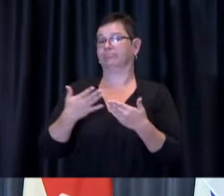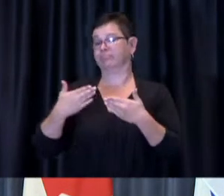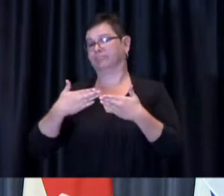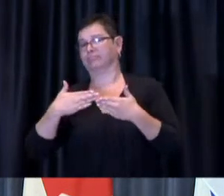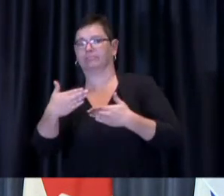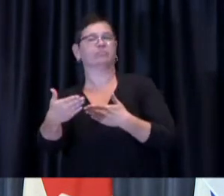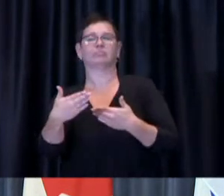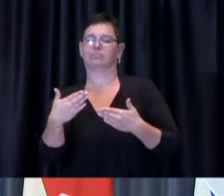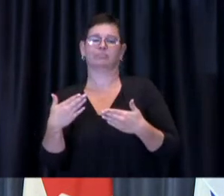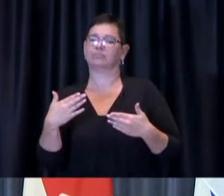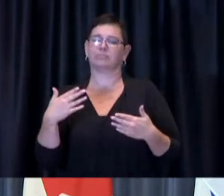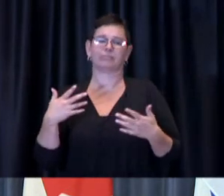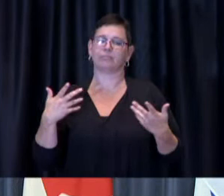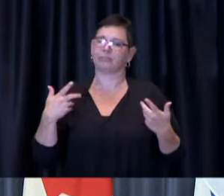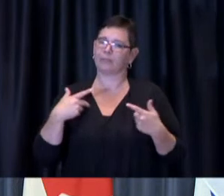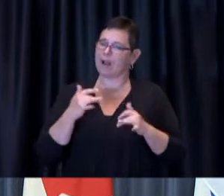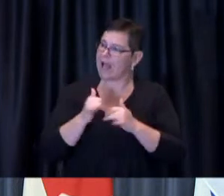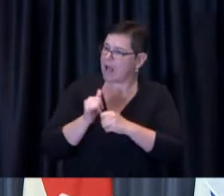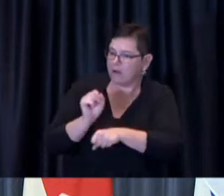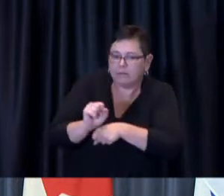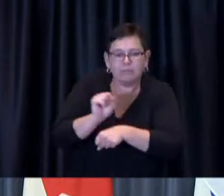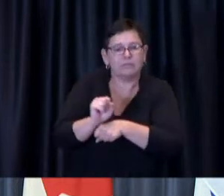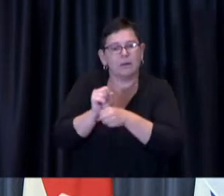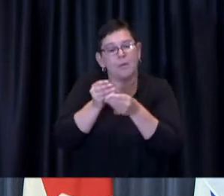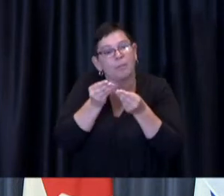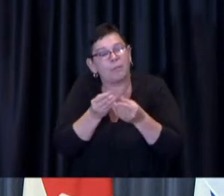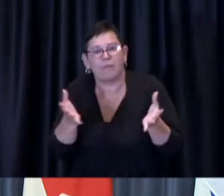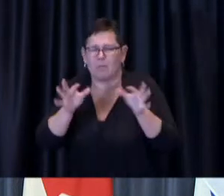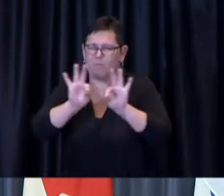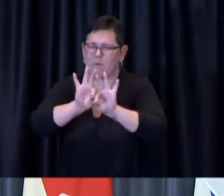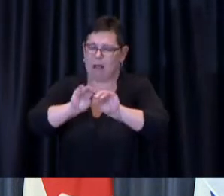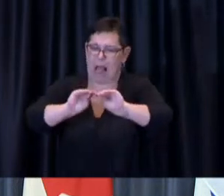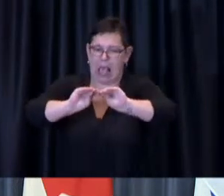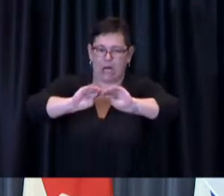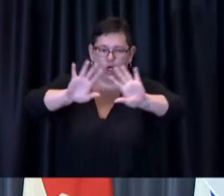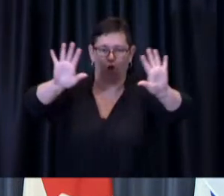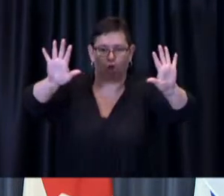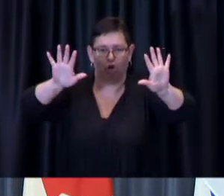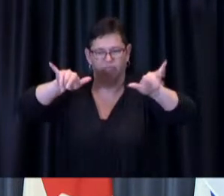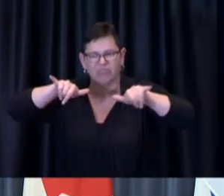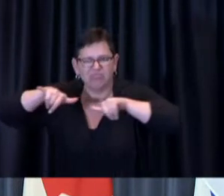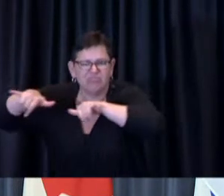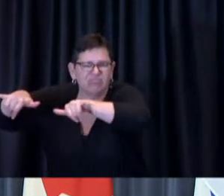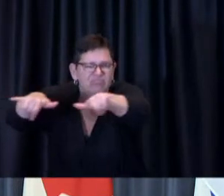we're able to provide a clear and consistent message that's easy for people to follow that is